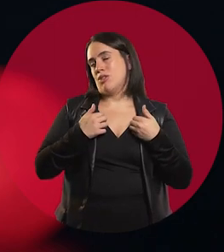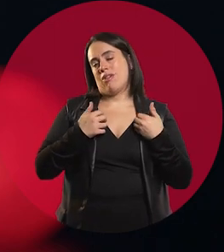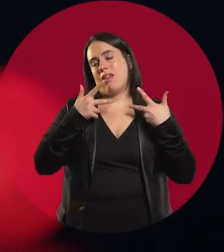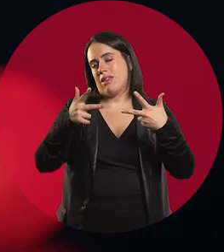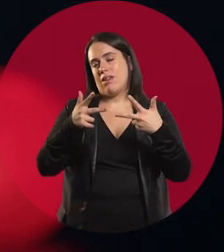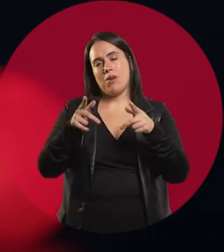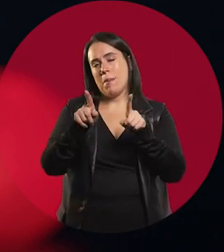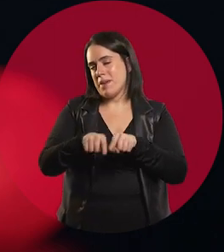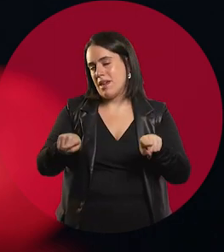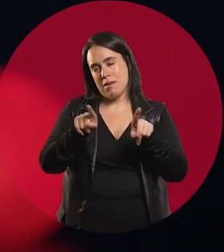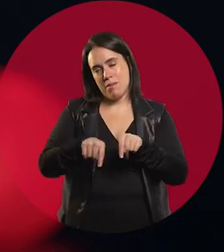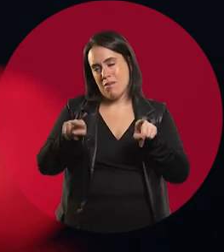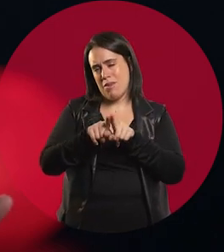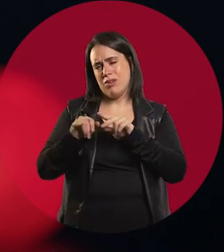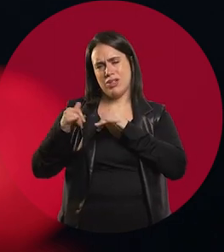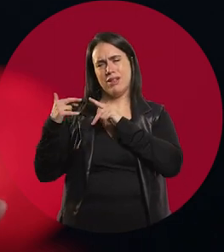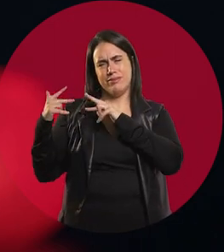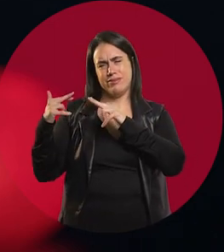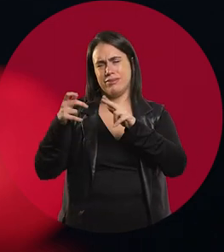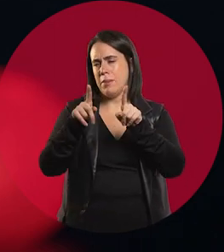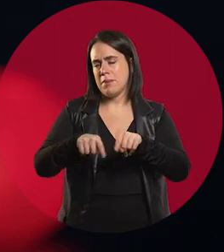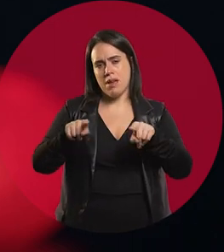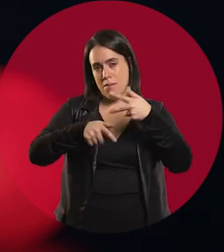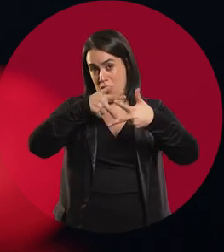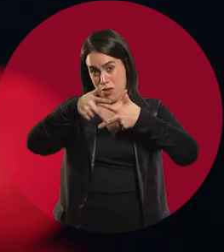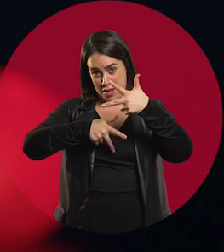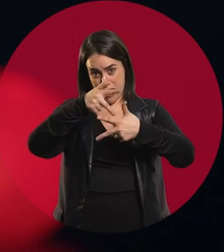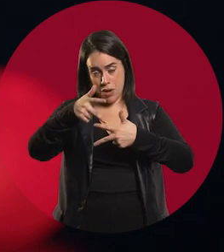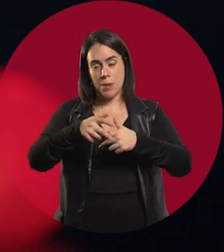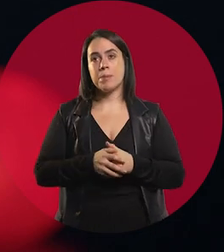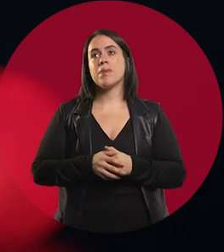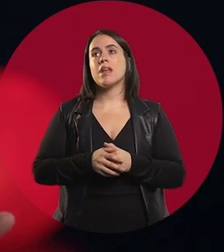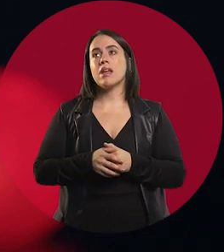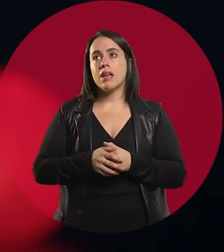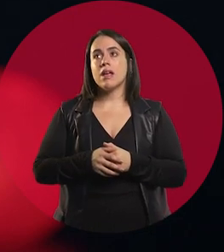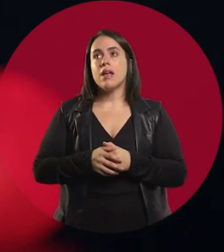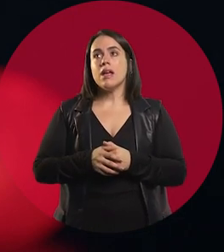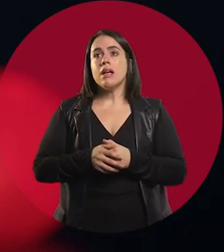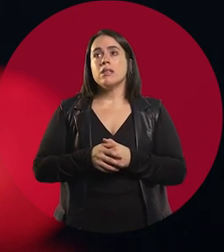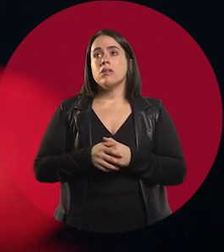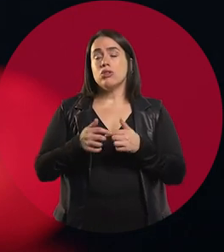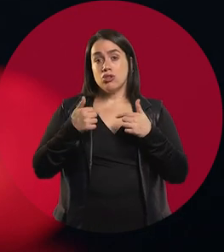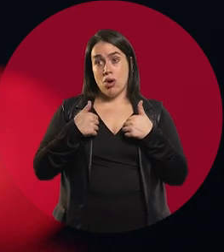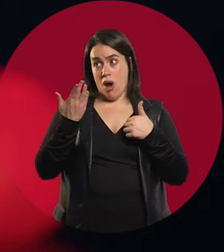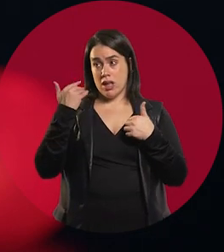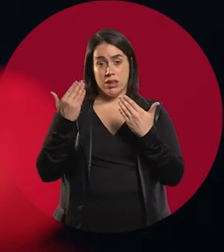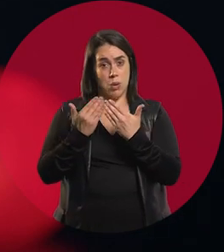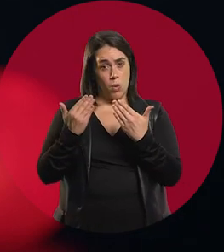isn't the first time I appear in an interview, because during the degree a lot of classmates had to work